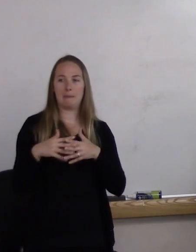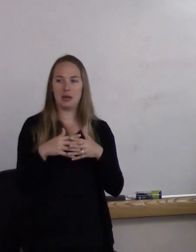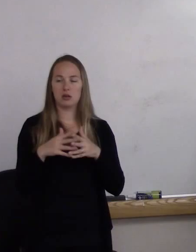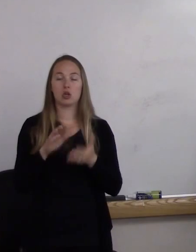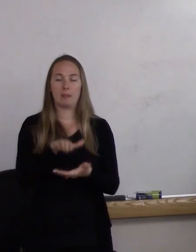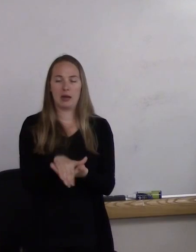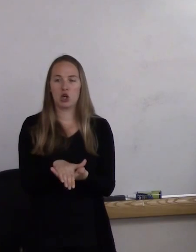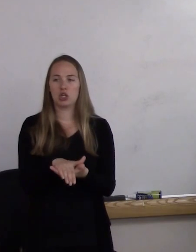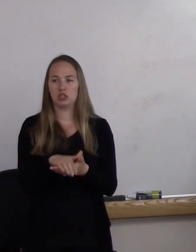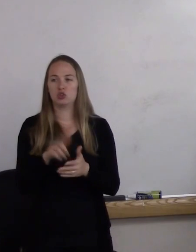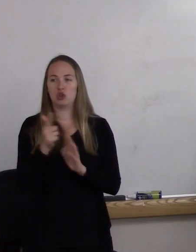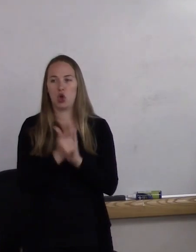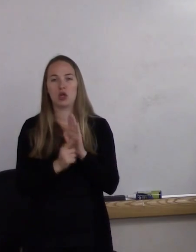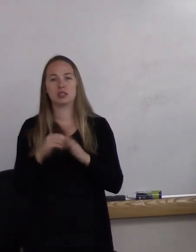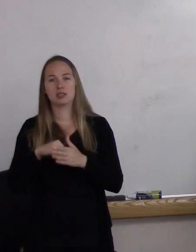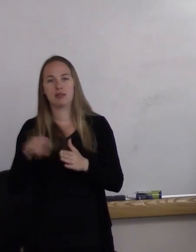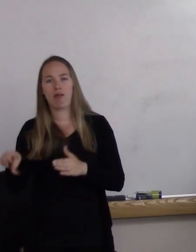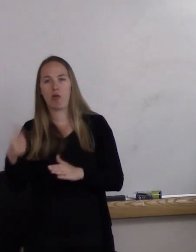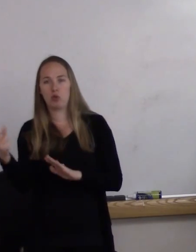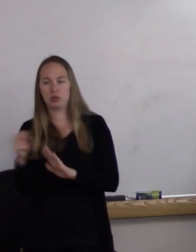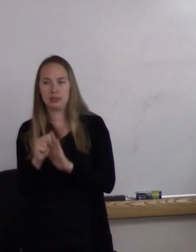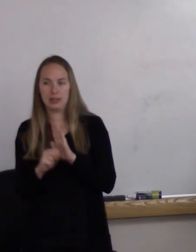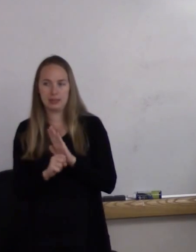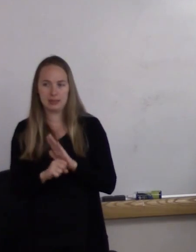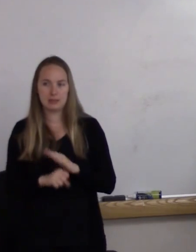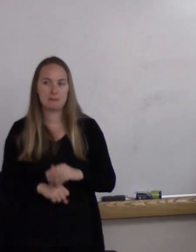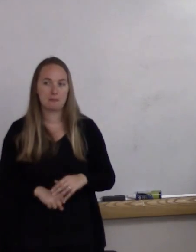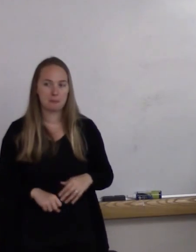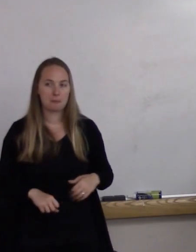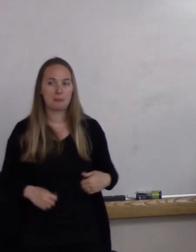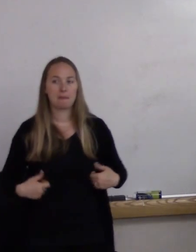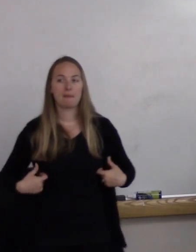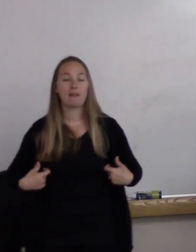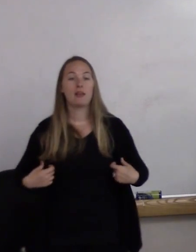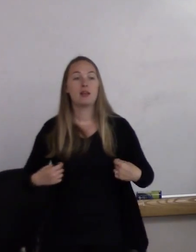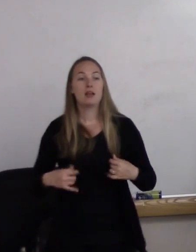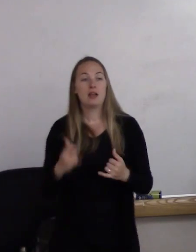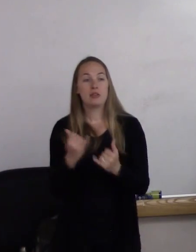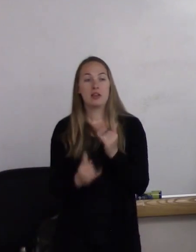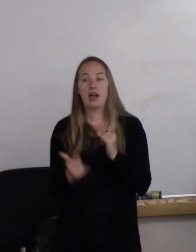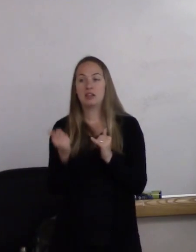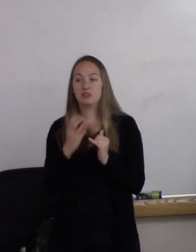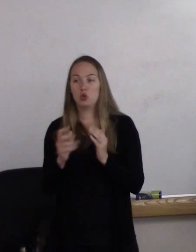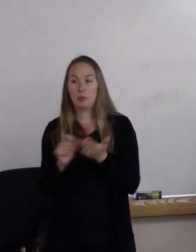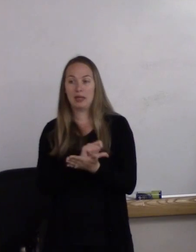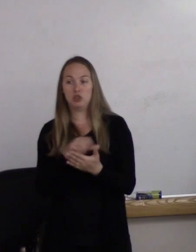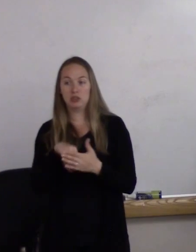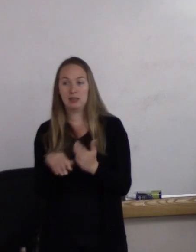in other states. The last few pages of the book